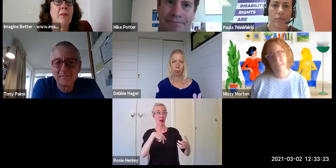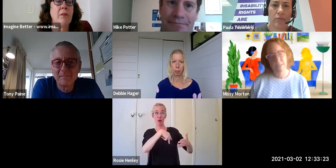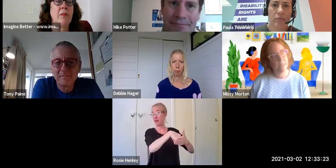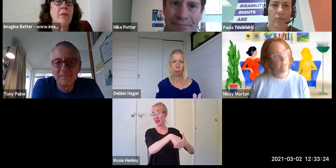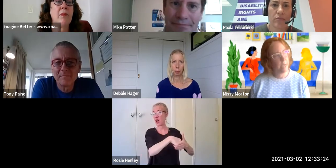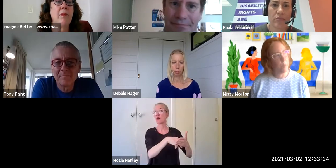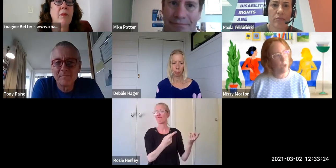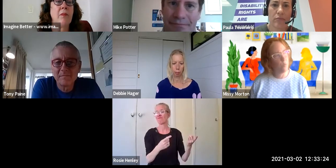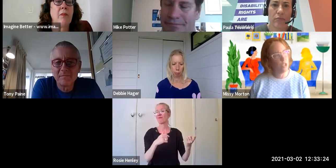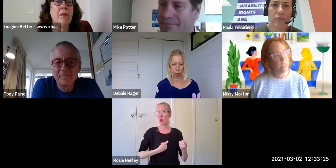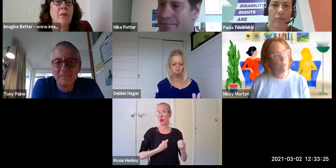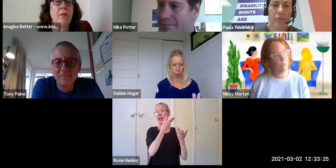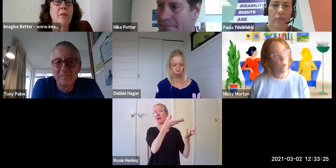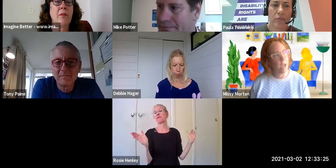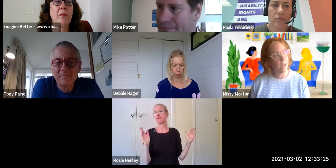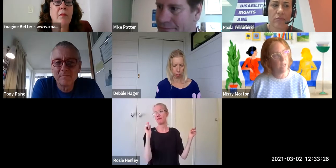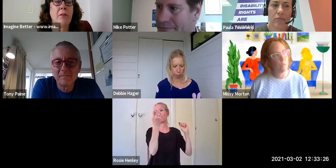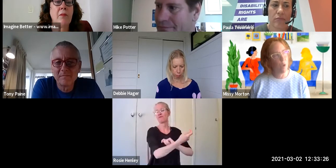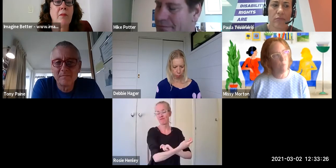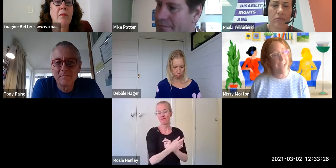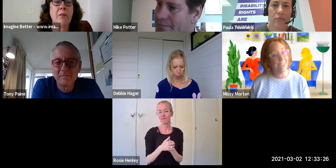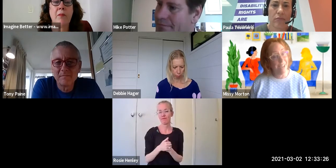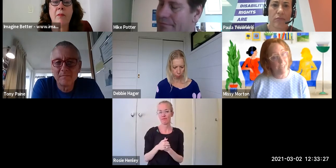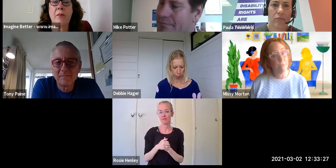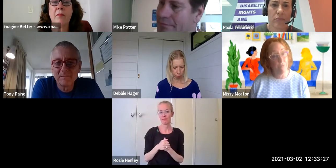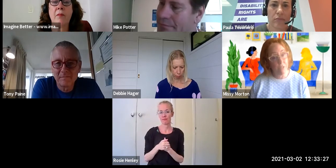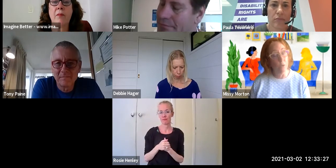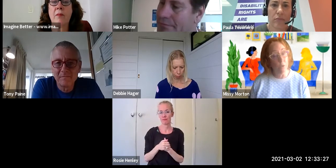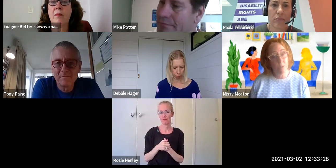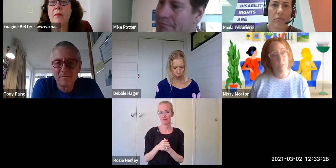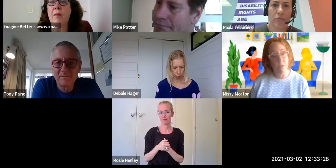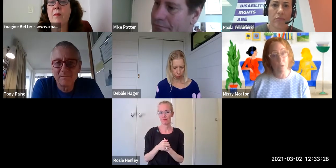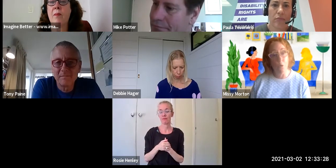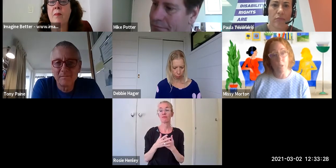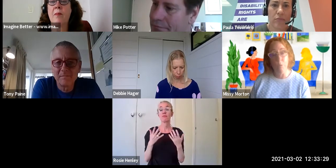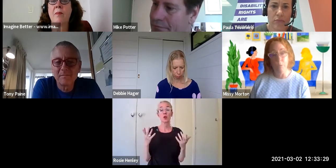The other thing I'd say about reaching out for allies from allied fields, not only people